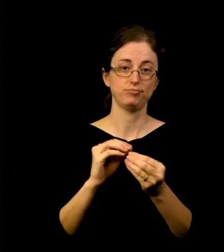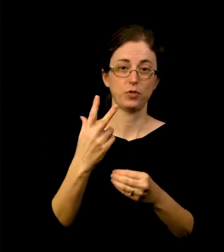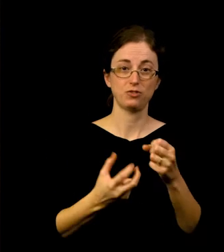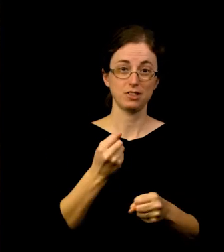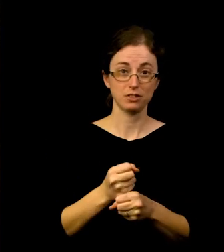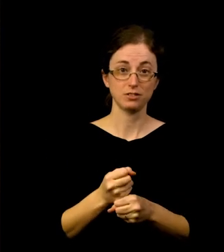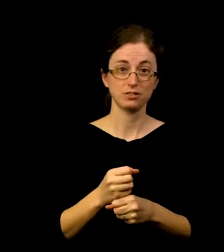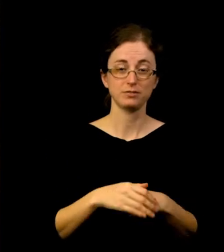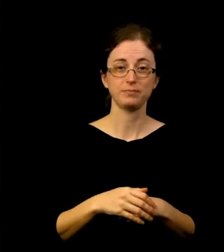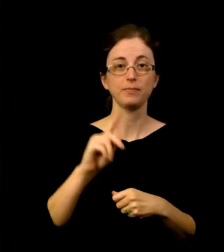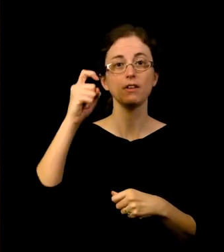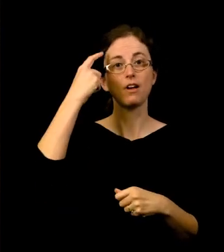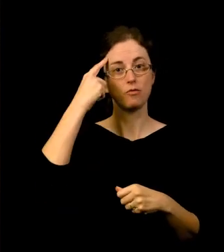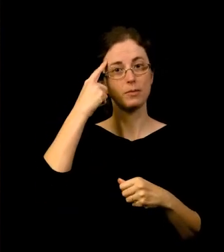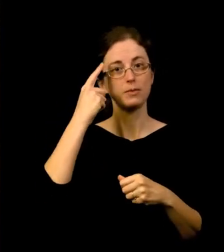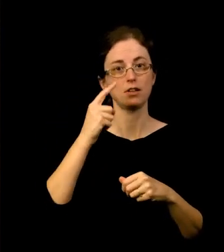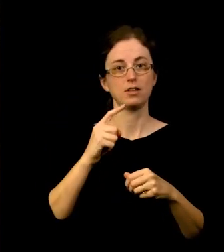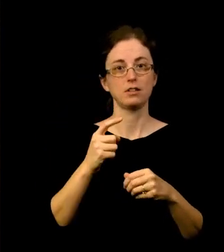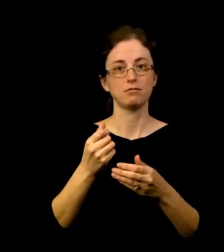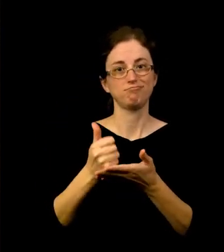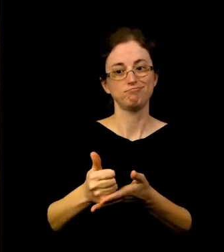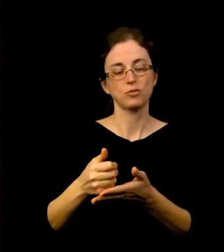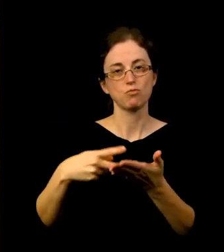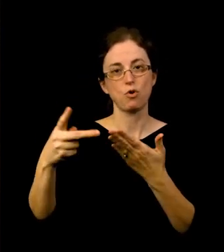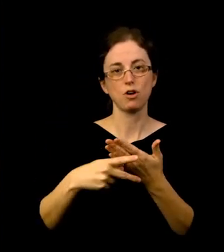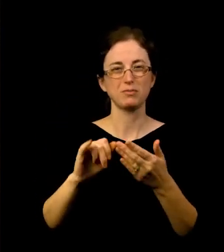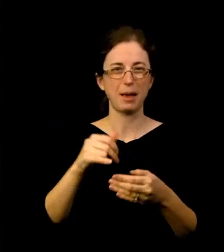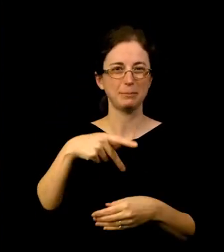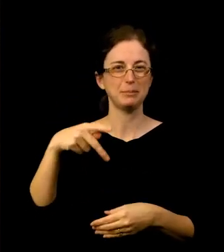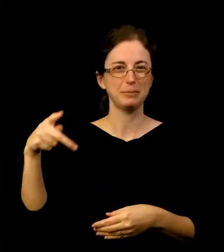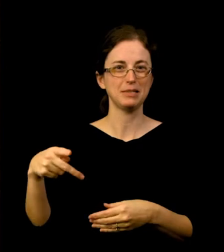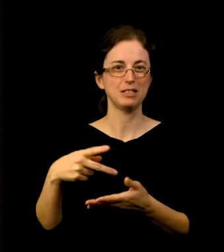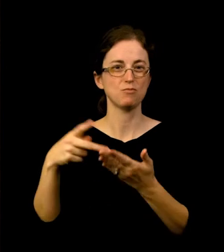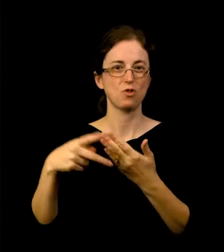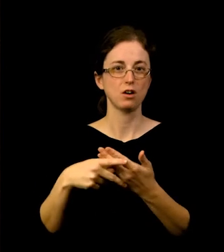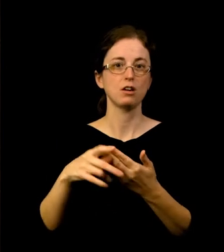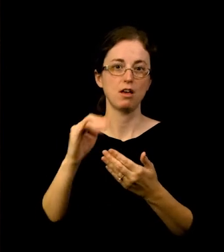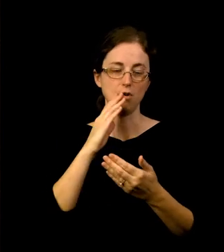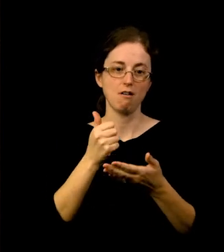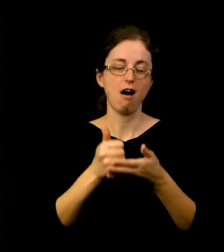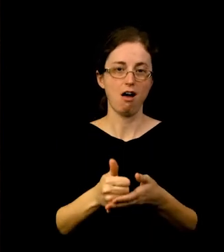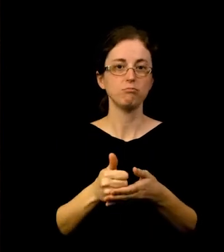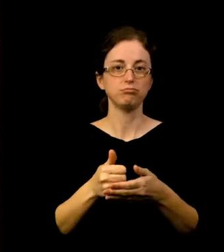Government relief programs such as the PPP program I mentioned will make up some 7.7 million of this -